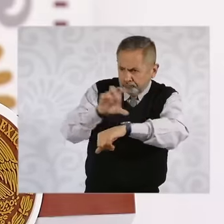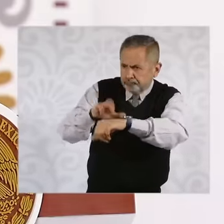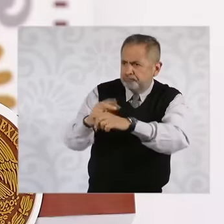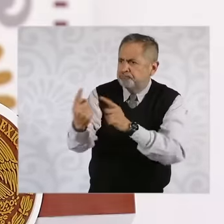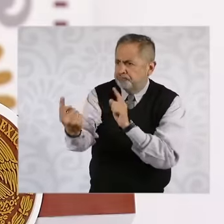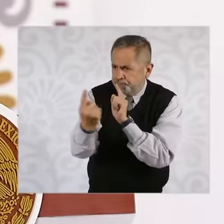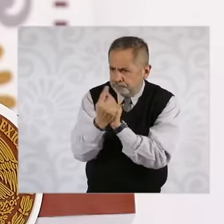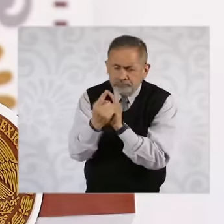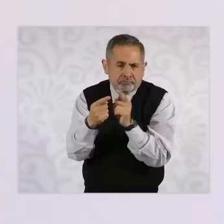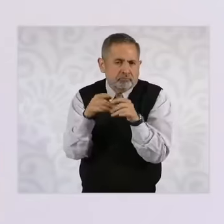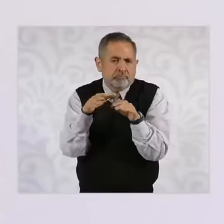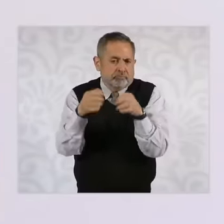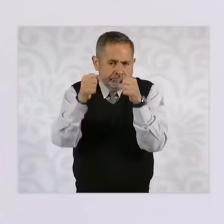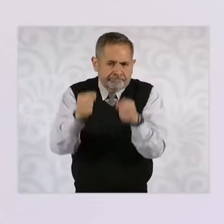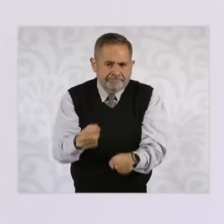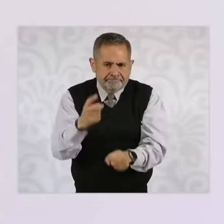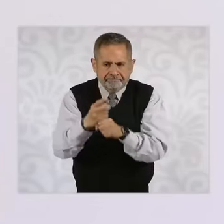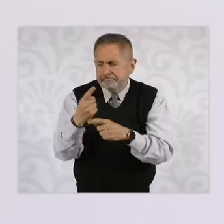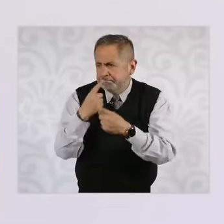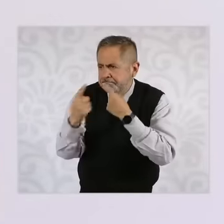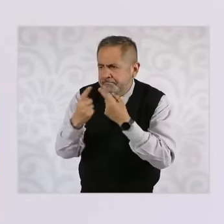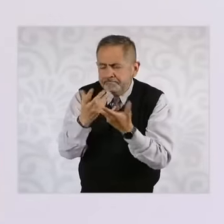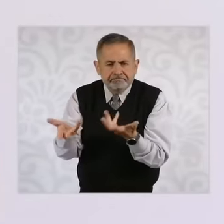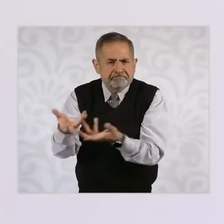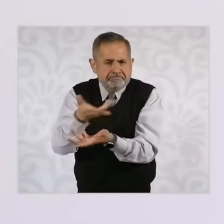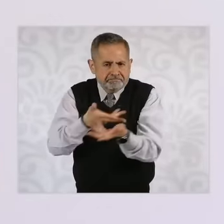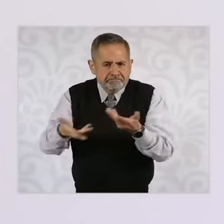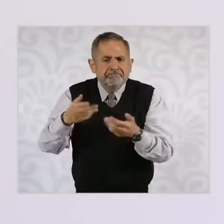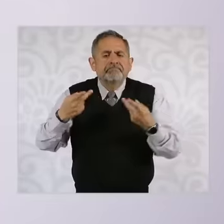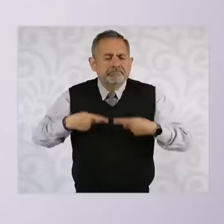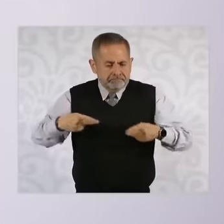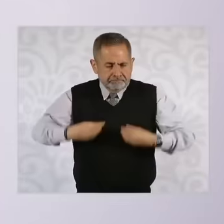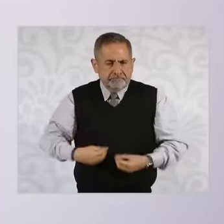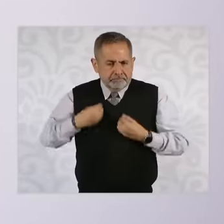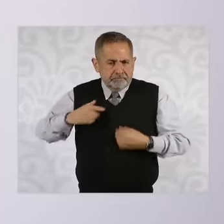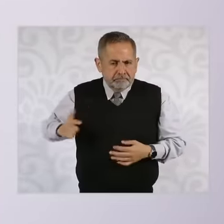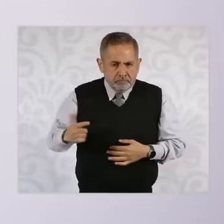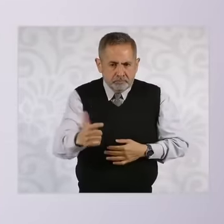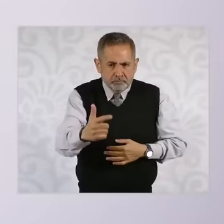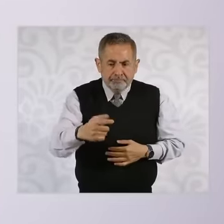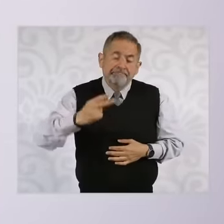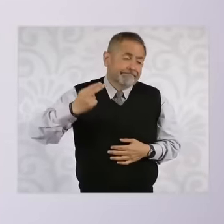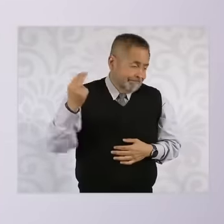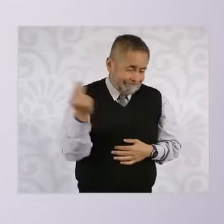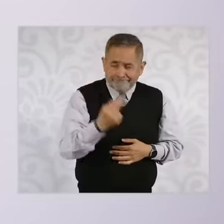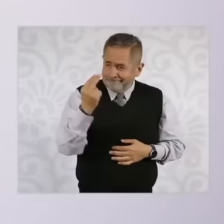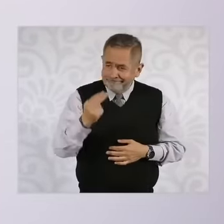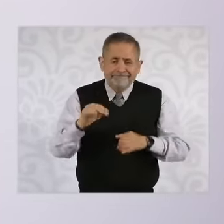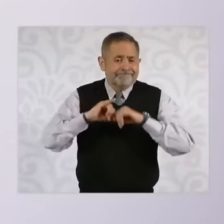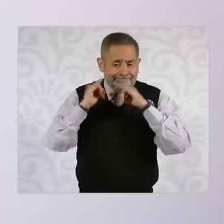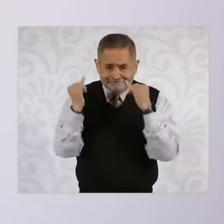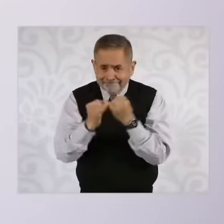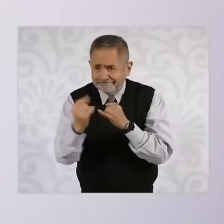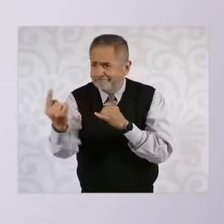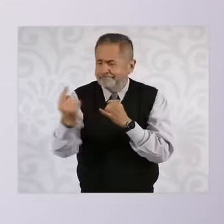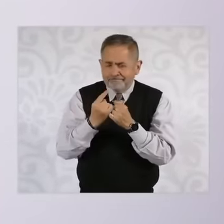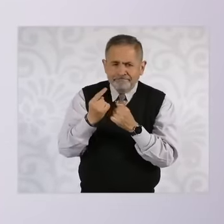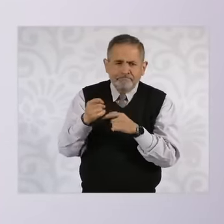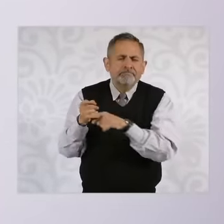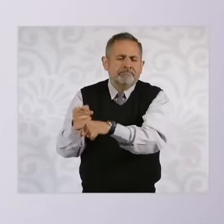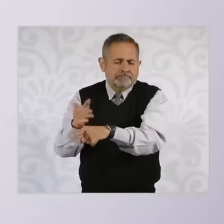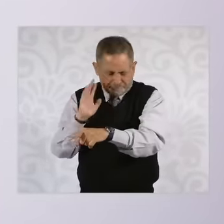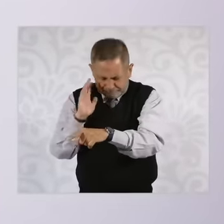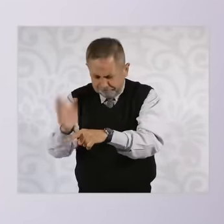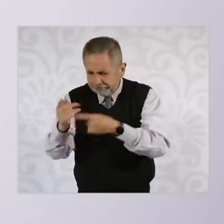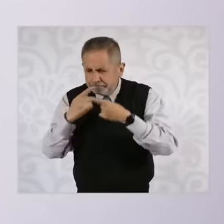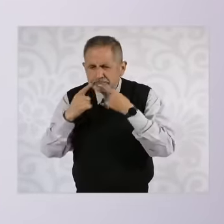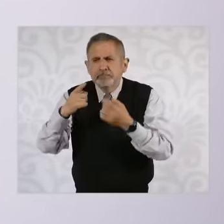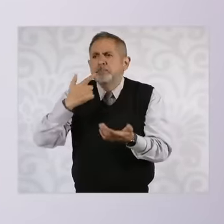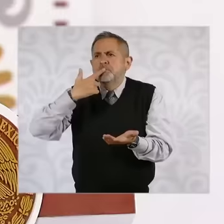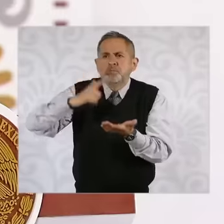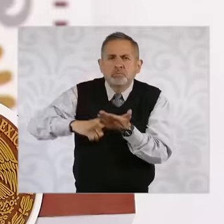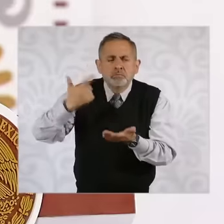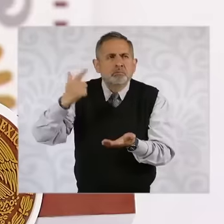the safety of the inhabitants of Guanajuato and it is necessary. In fact, they are already in Celaya, in León